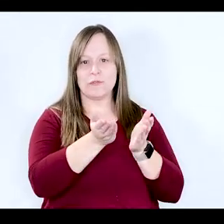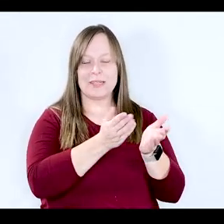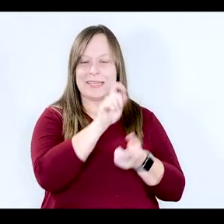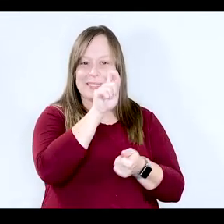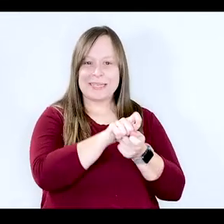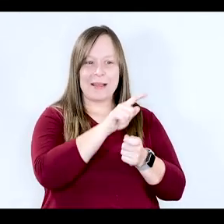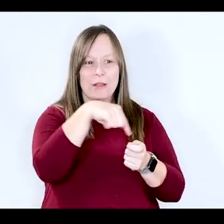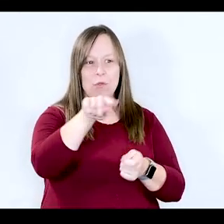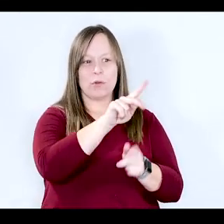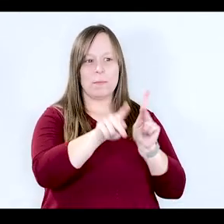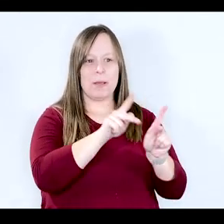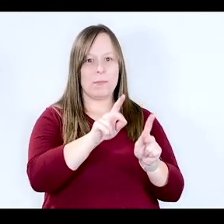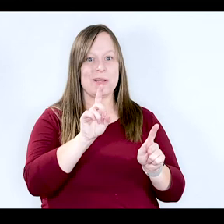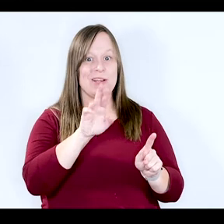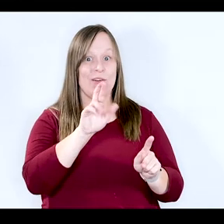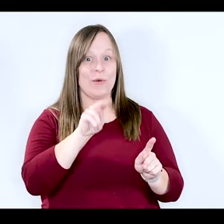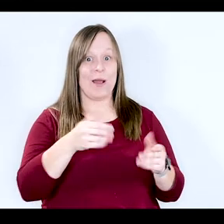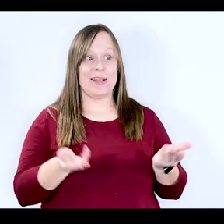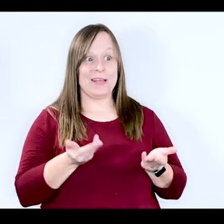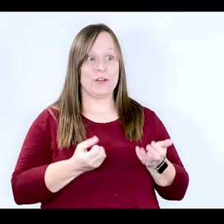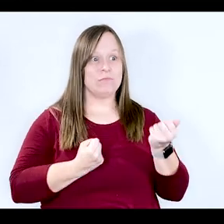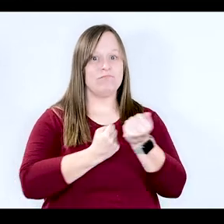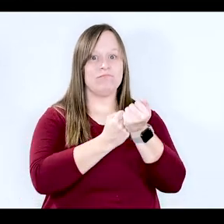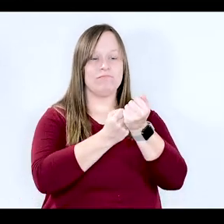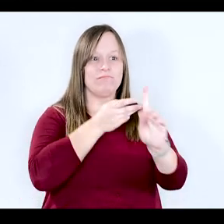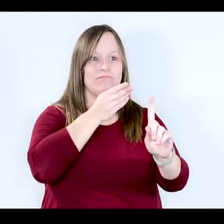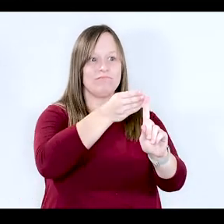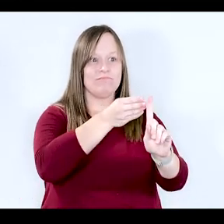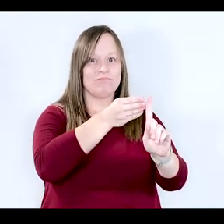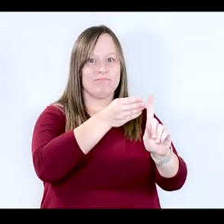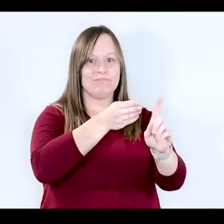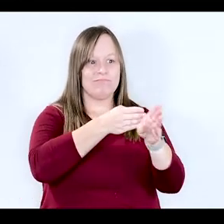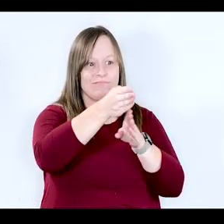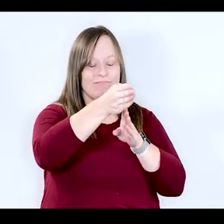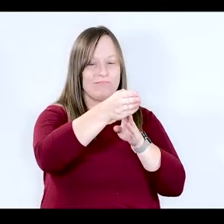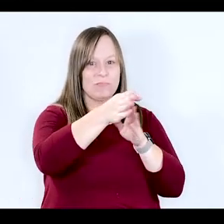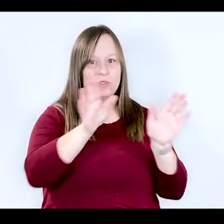exactly the people that DRNY would hope to target, in terms of being